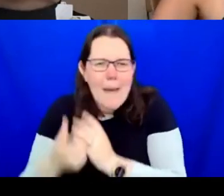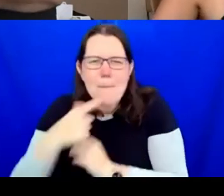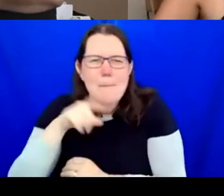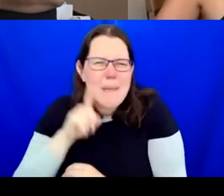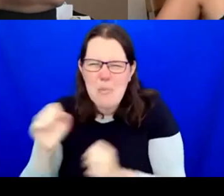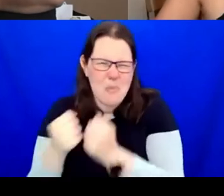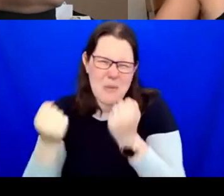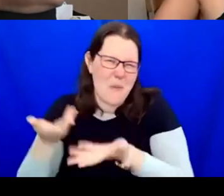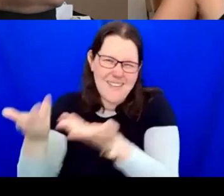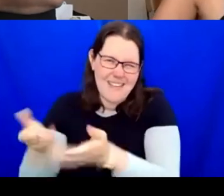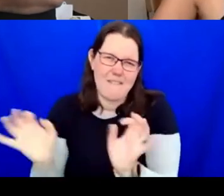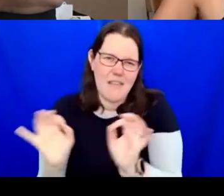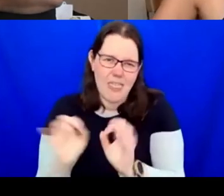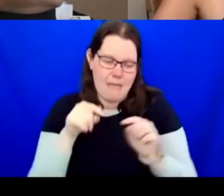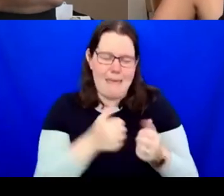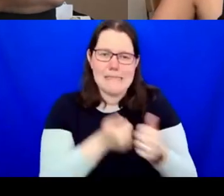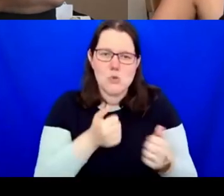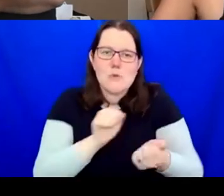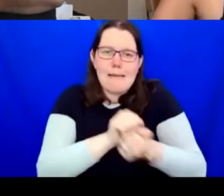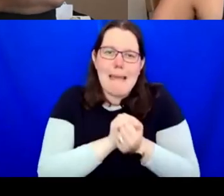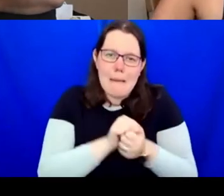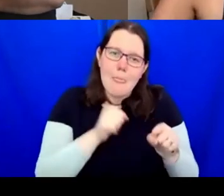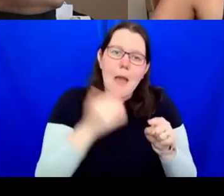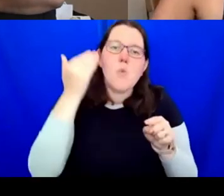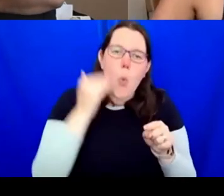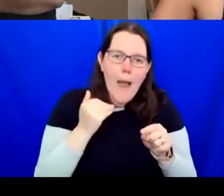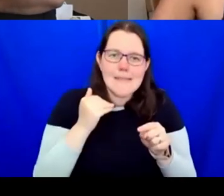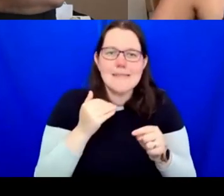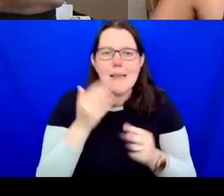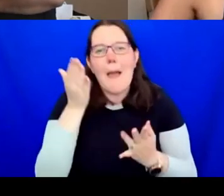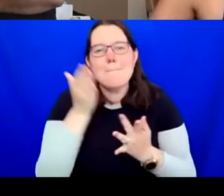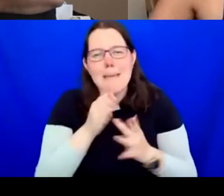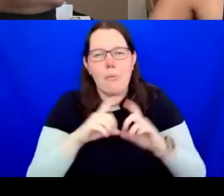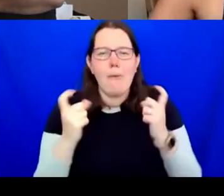you have to let go of some of these things. For me, there are maybe people shouldn't be in their